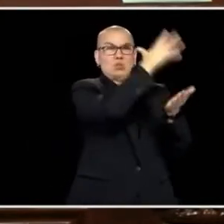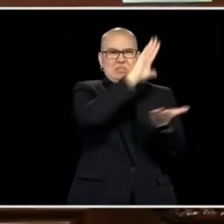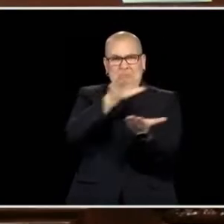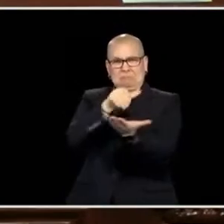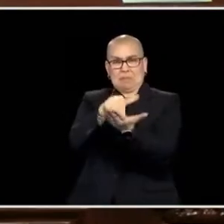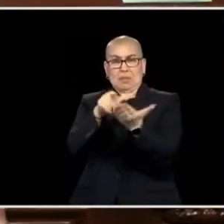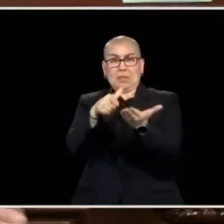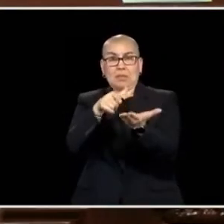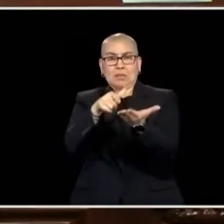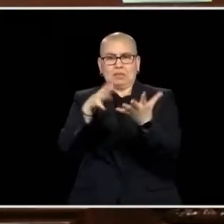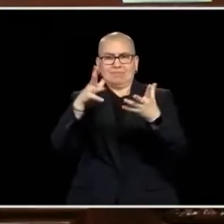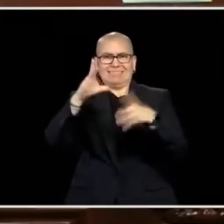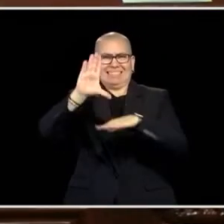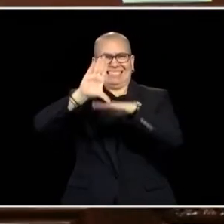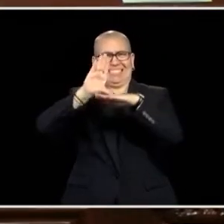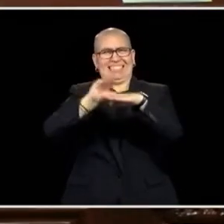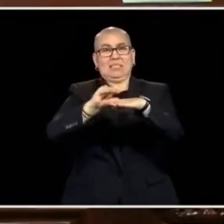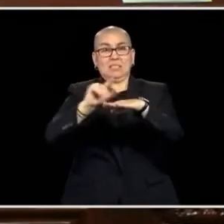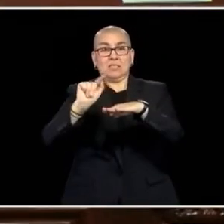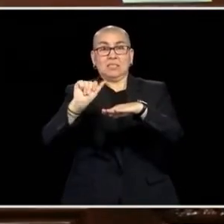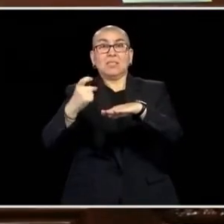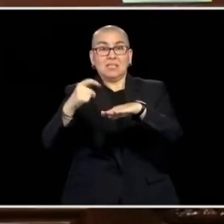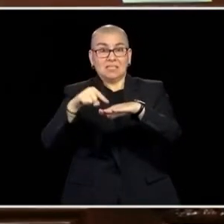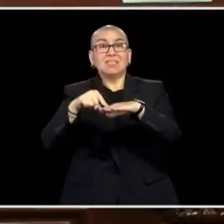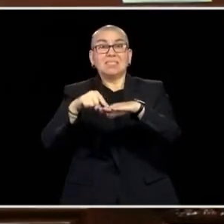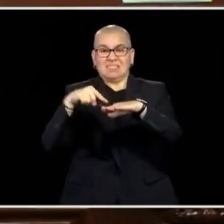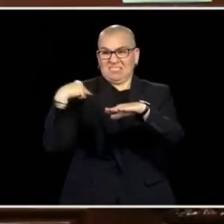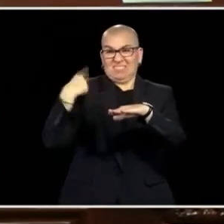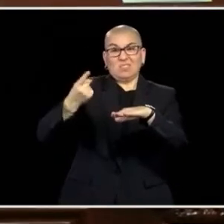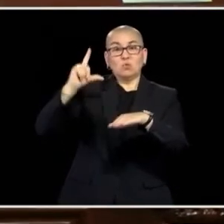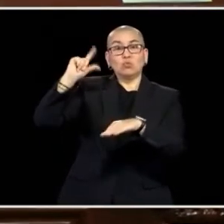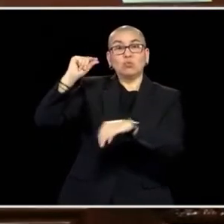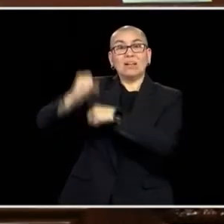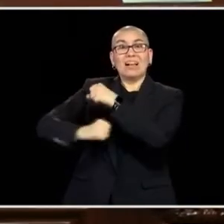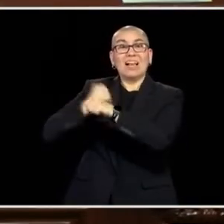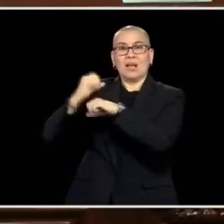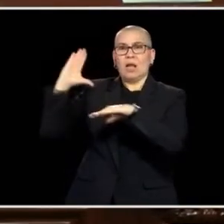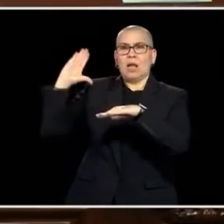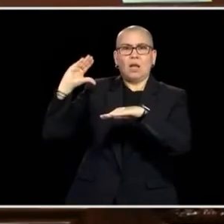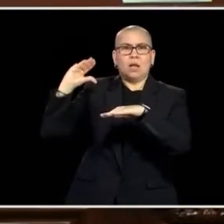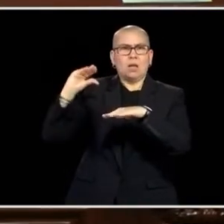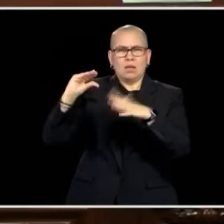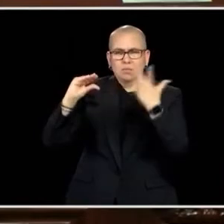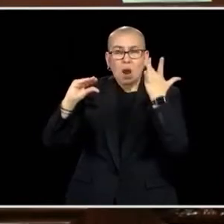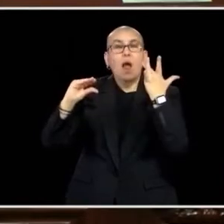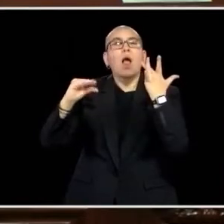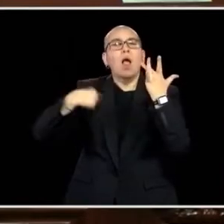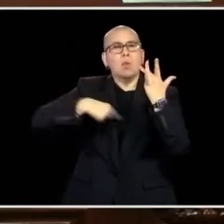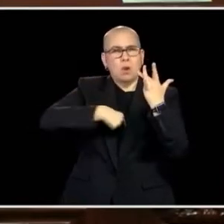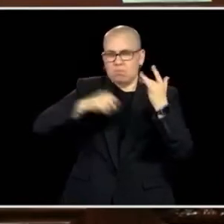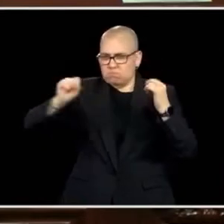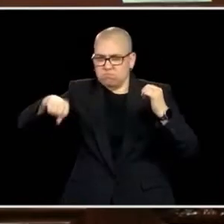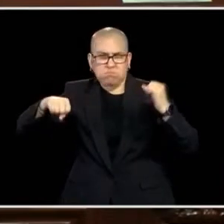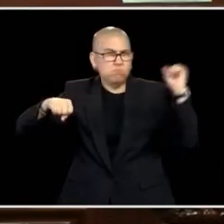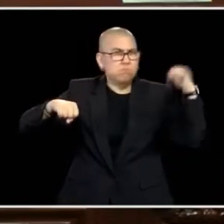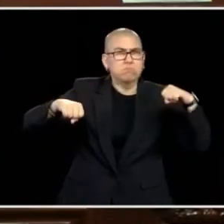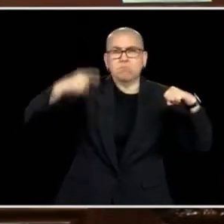MIDDLE CLASS TAX CUT IN 20 YEARS, ALL WHILE DELIVERING FOR MINNESOTA. WE'VE PROVEN THAT COMPROMISES CAN WORK, WE'VE PROVEN THAT WE